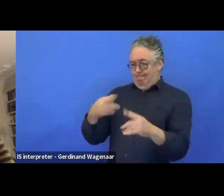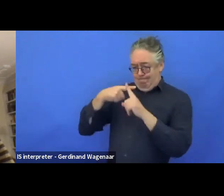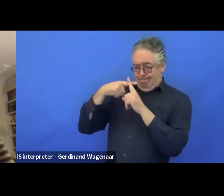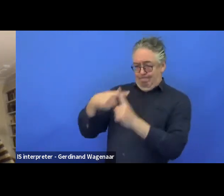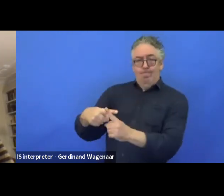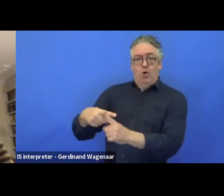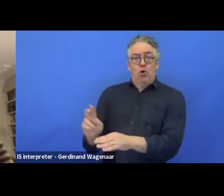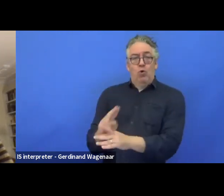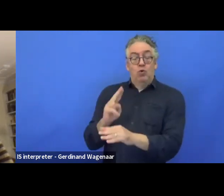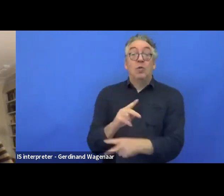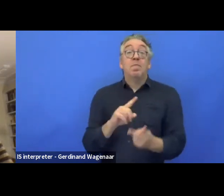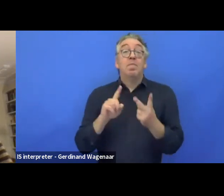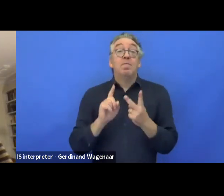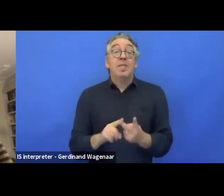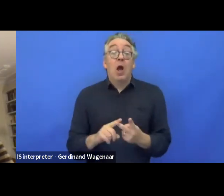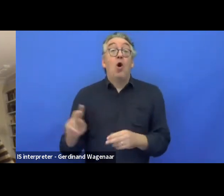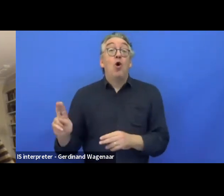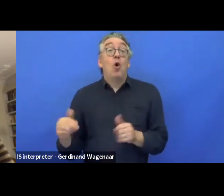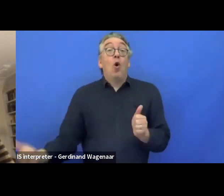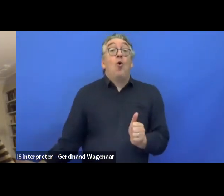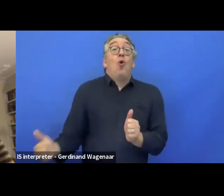They expect the user, not only to say what they want,